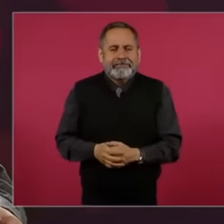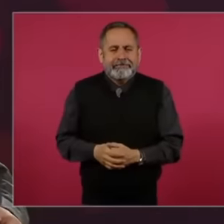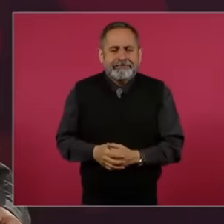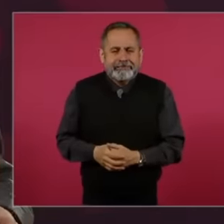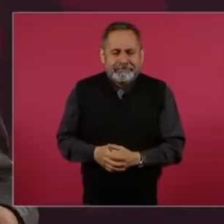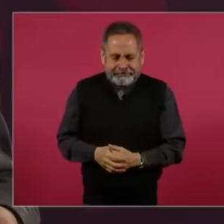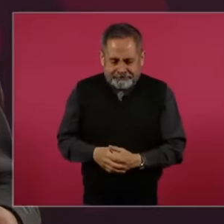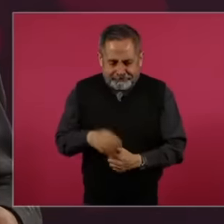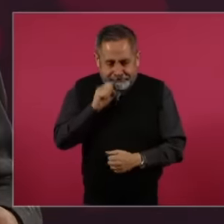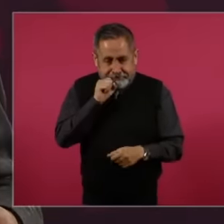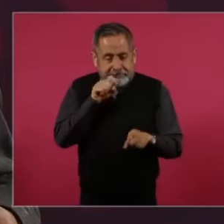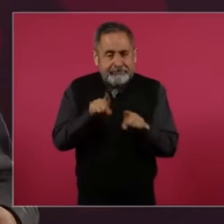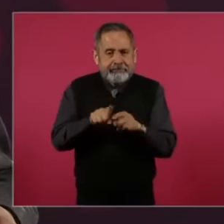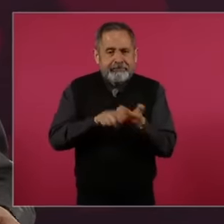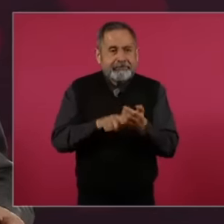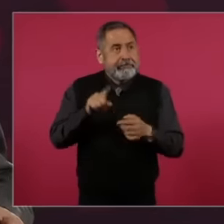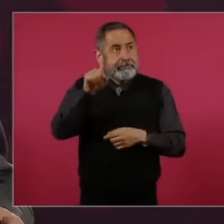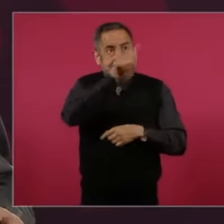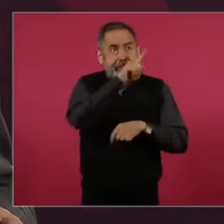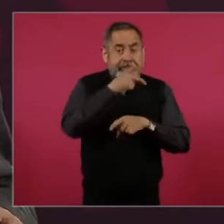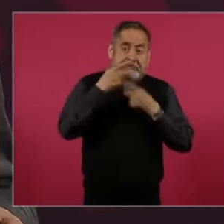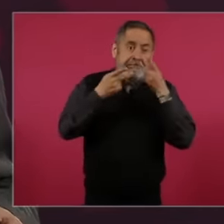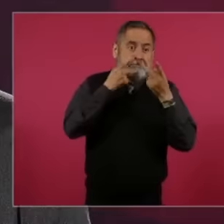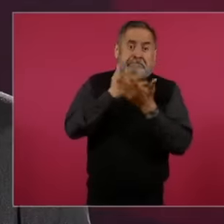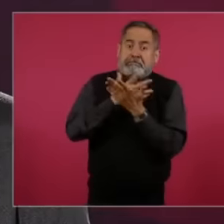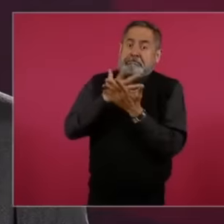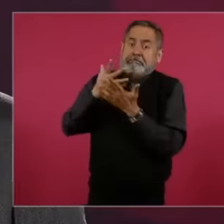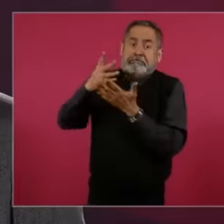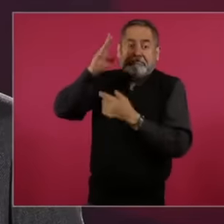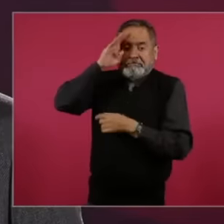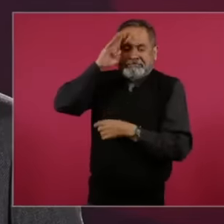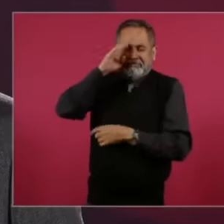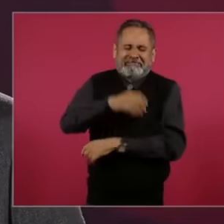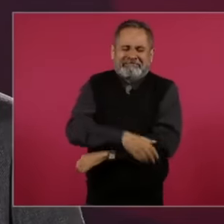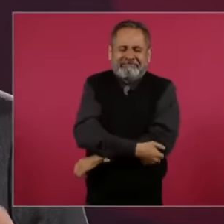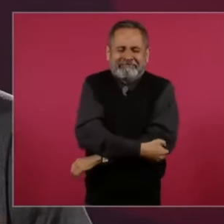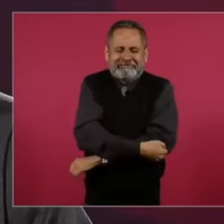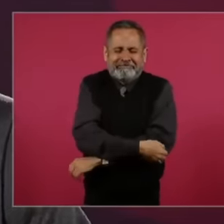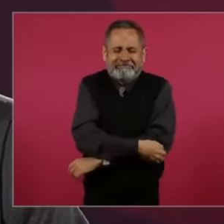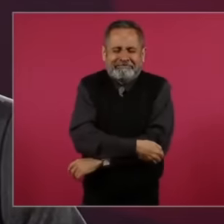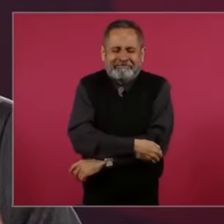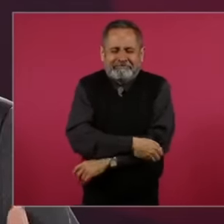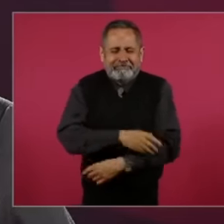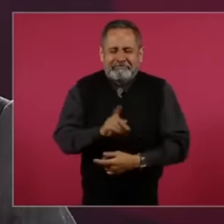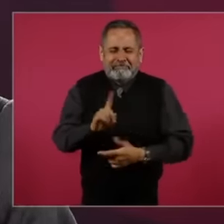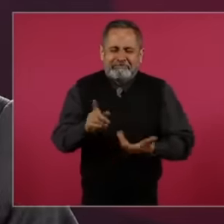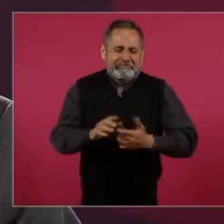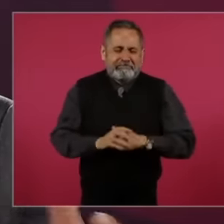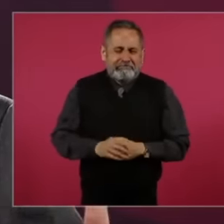Obrador has a lot of experience in these matters. And that is how President Amlo